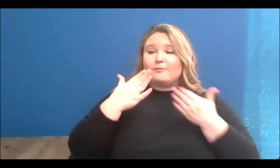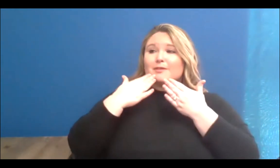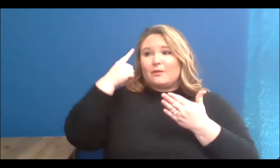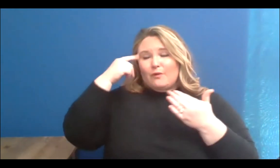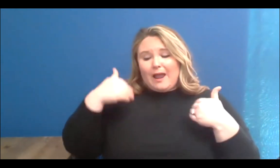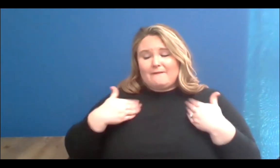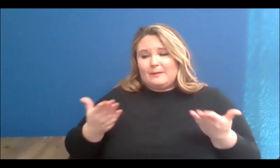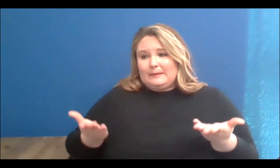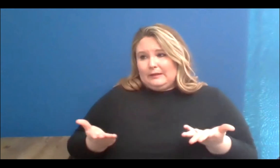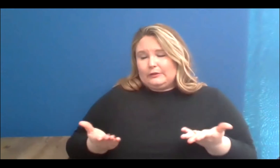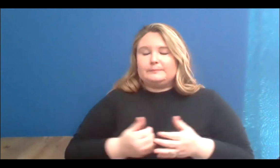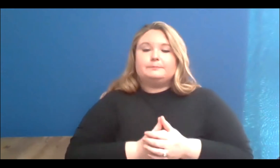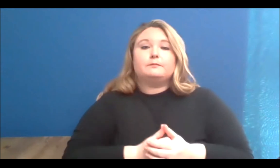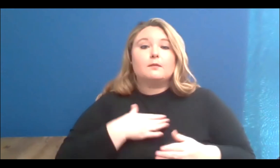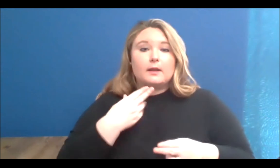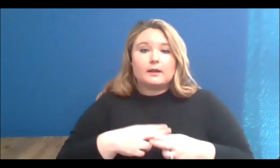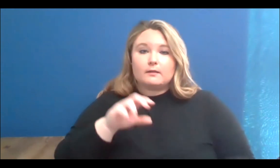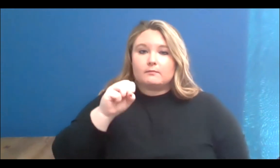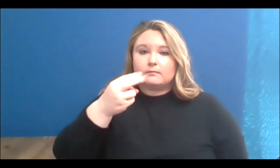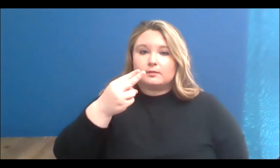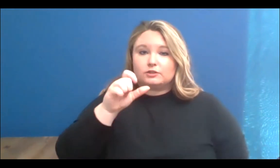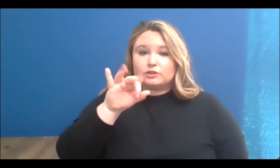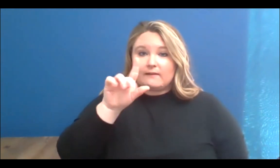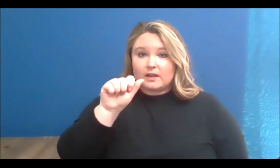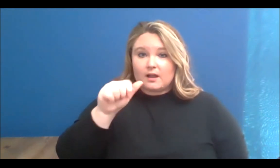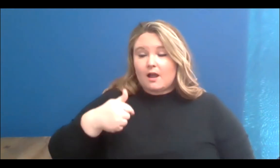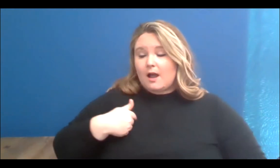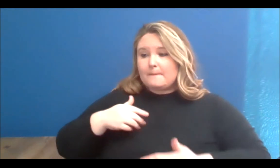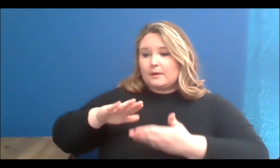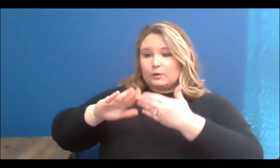My name is Shafia, I'm a community artist, and I do equity-based work that